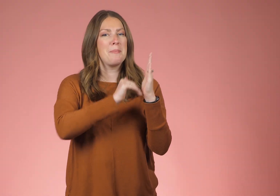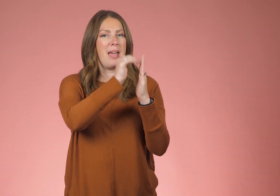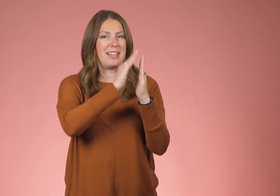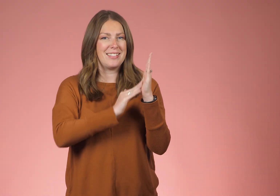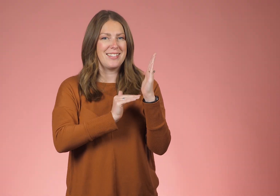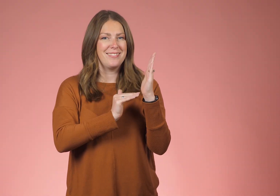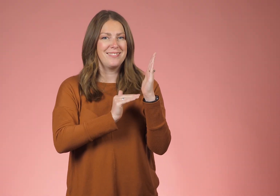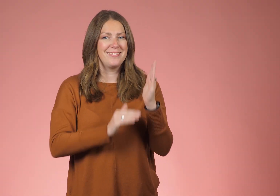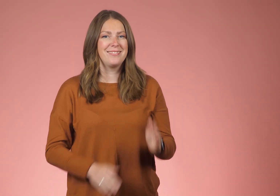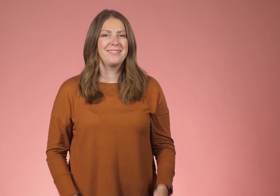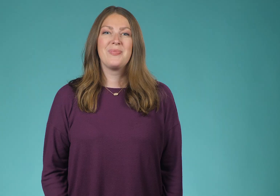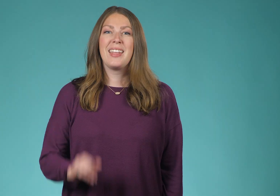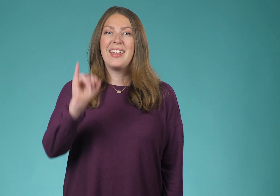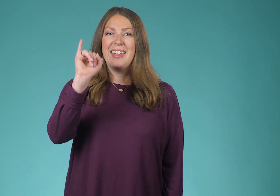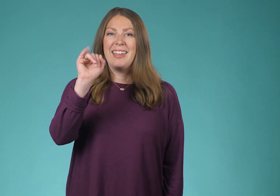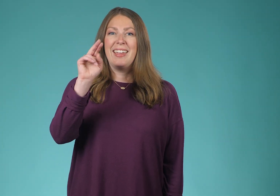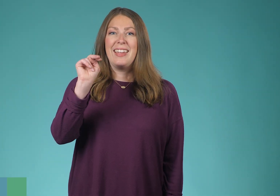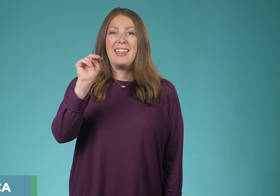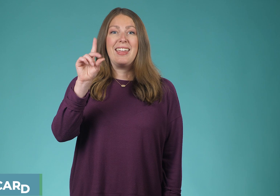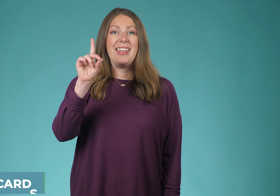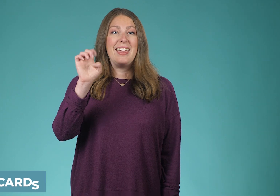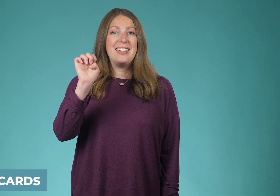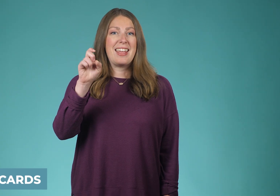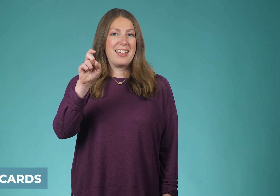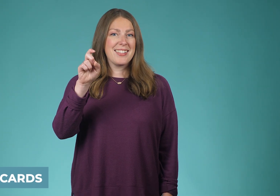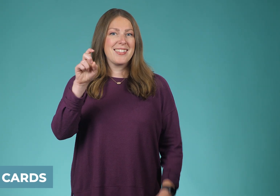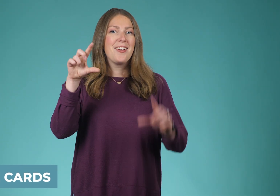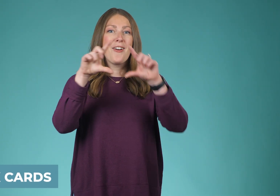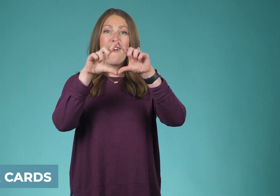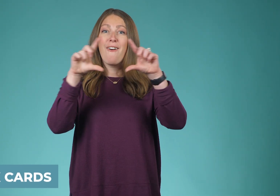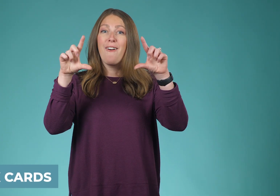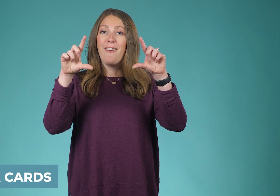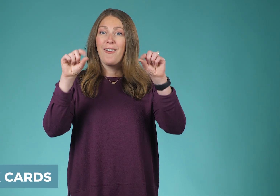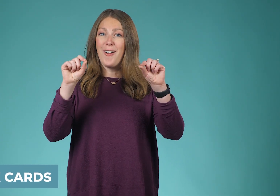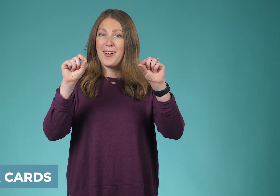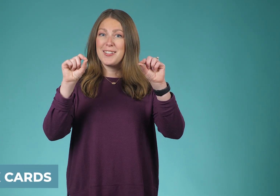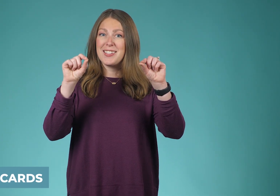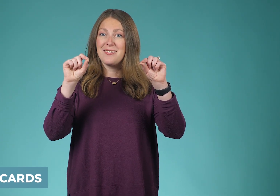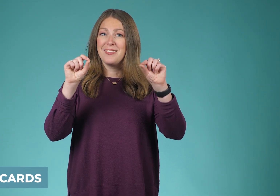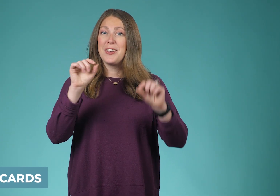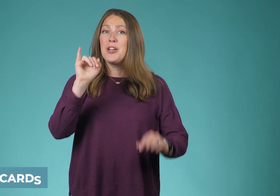Paint. Index cards.